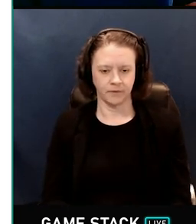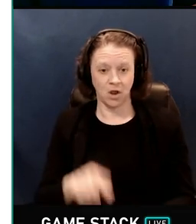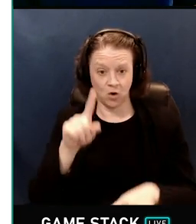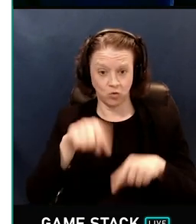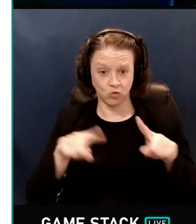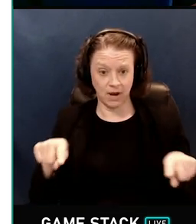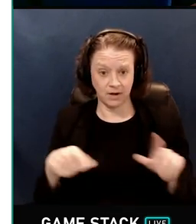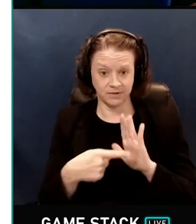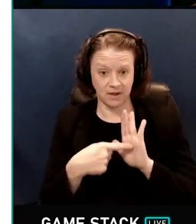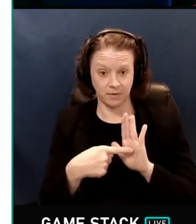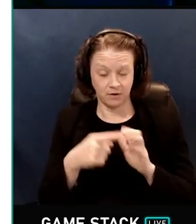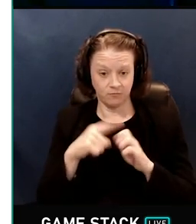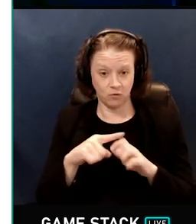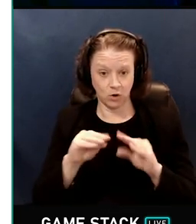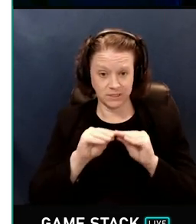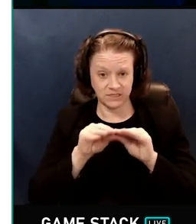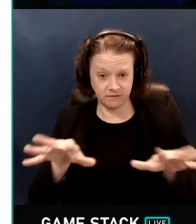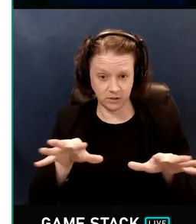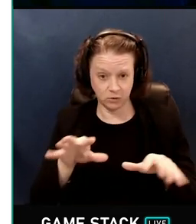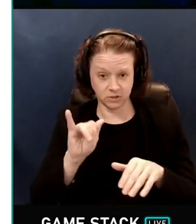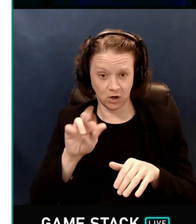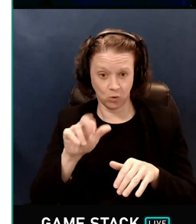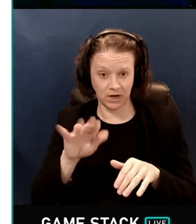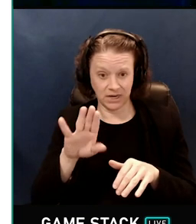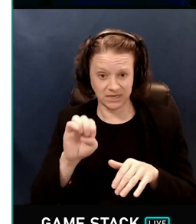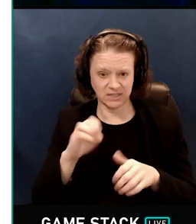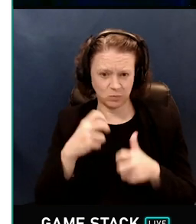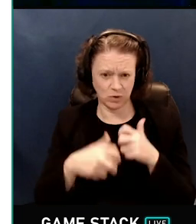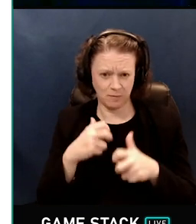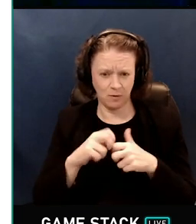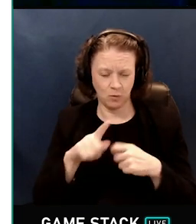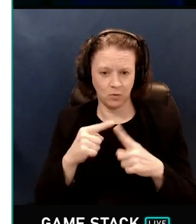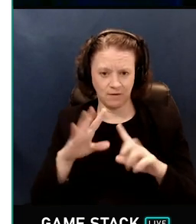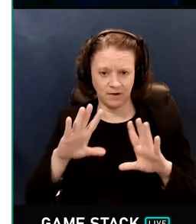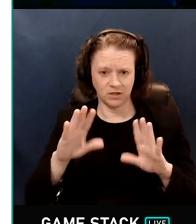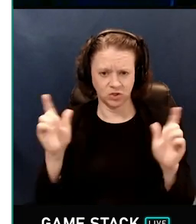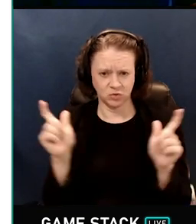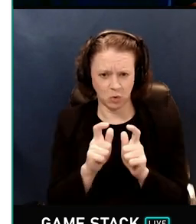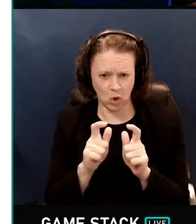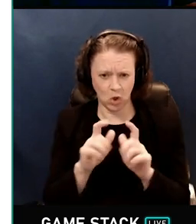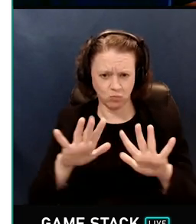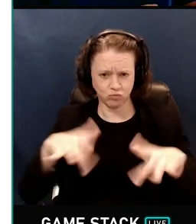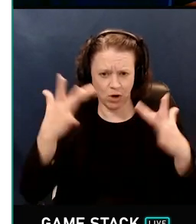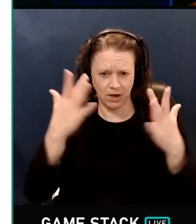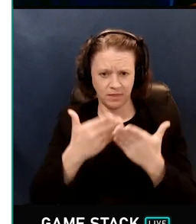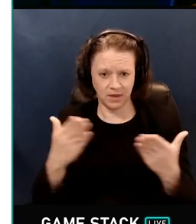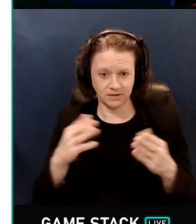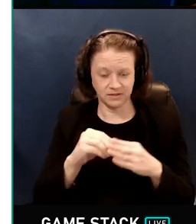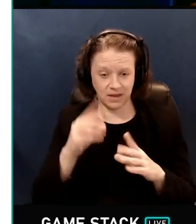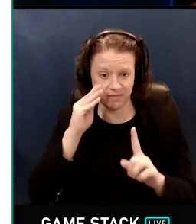Random sampling for diffuse irradiance can become problematic when you have small bright things in the scene.